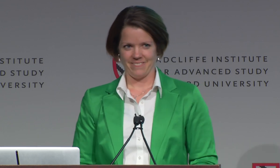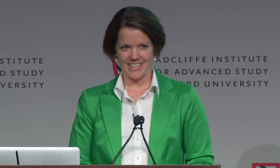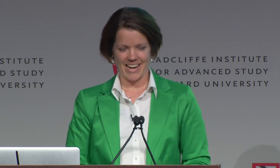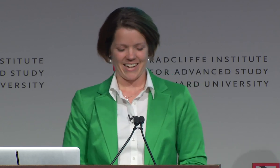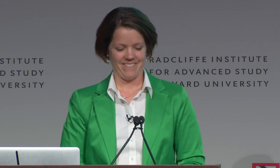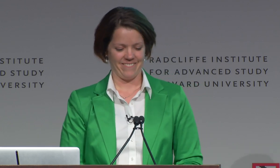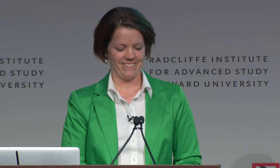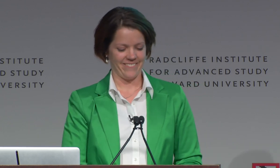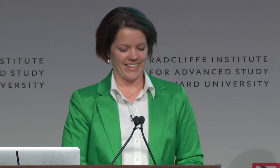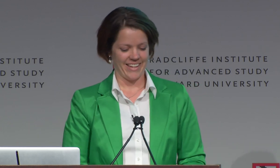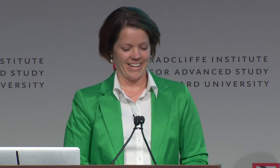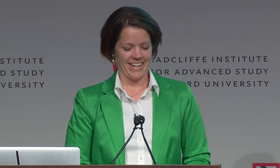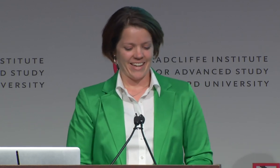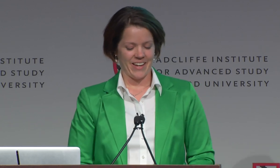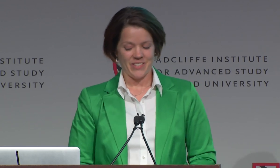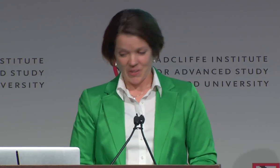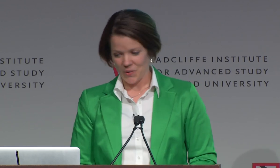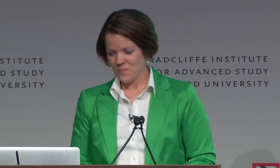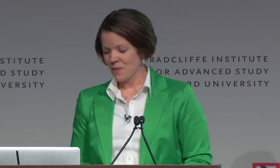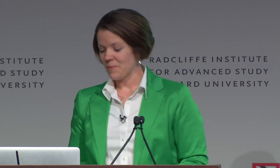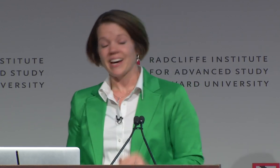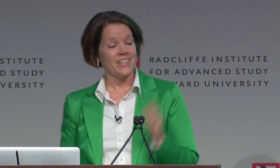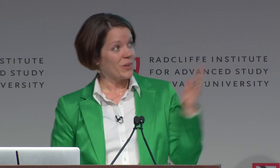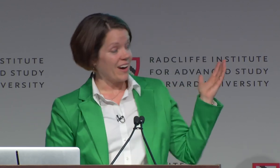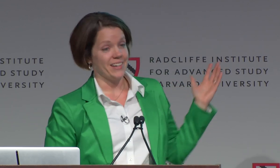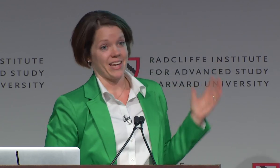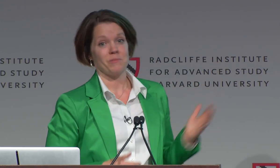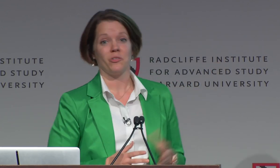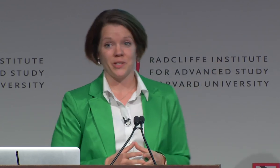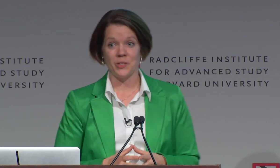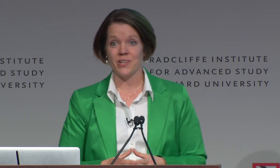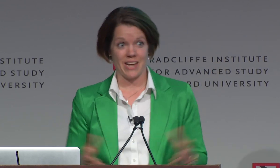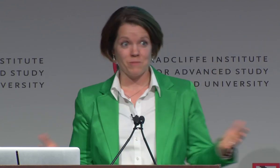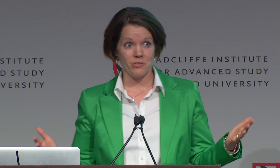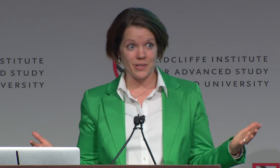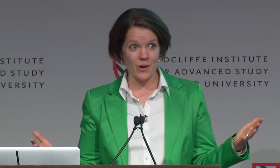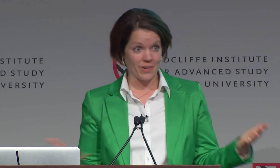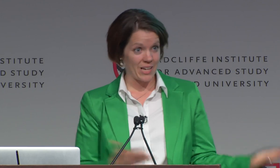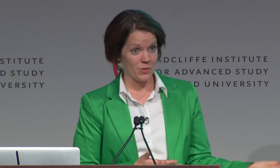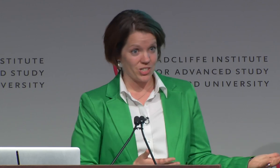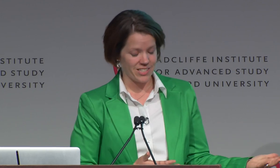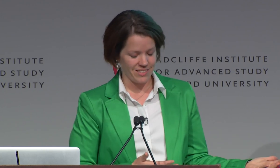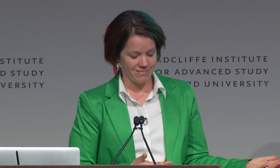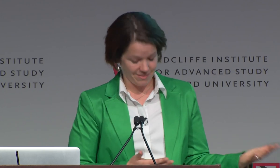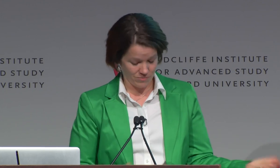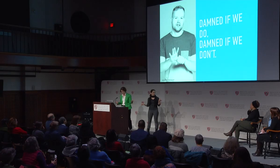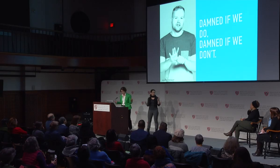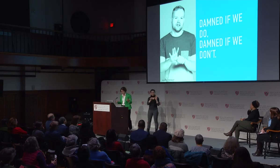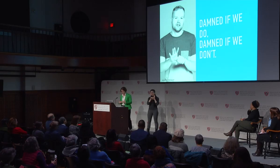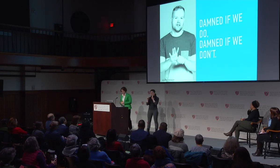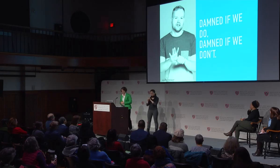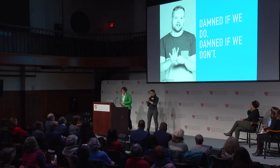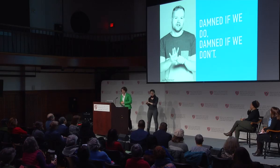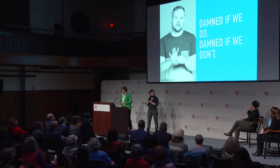Got it. So, because we are damned if we do, and damned if we don't, as was just shown,